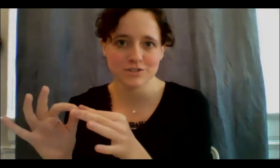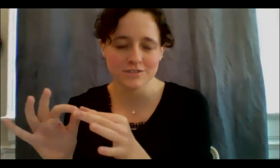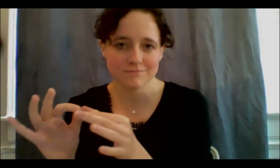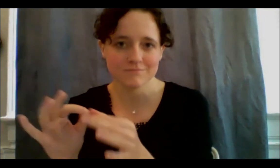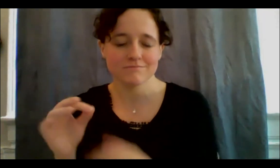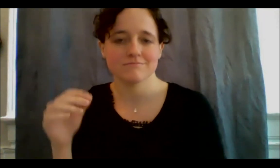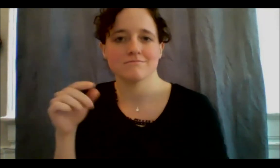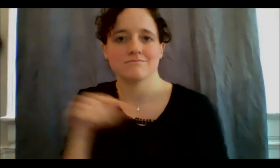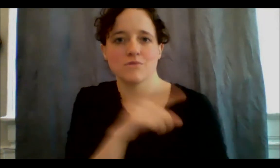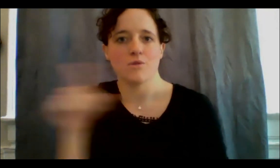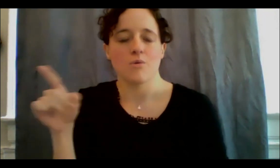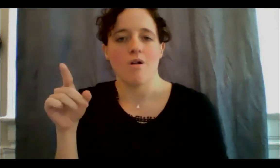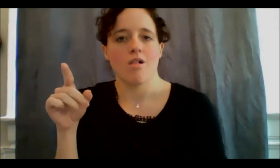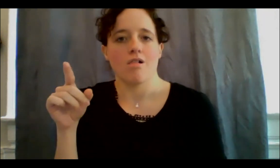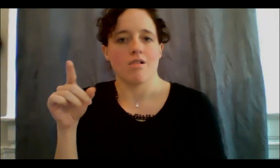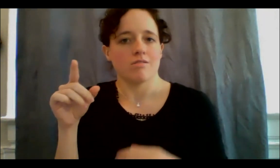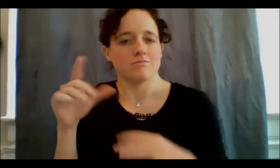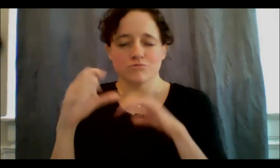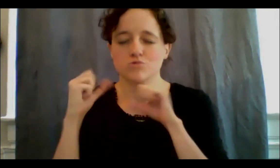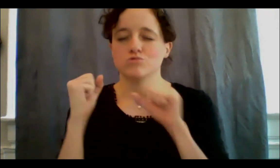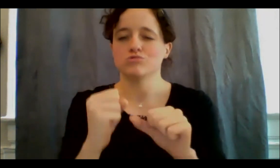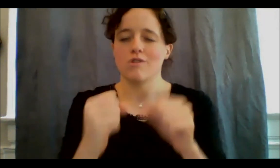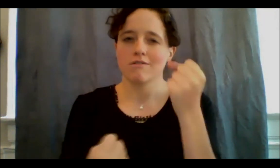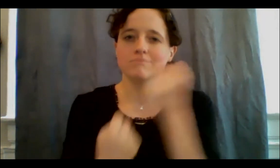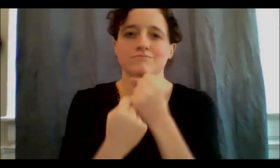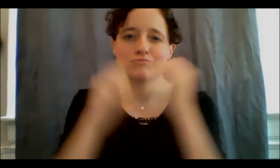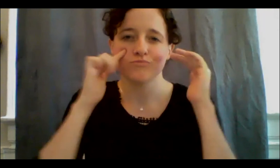concept of hope, you know, and how we are doing and why we do this revolution